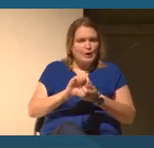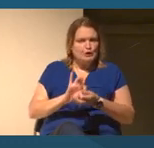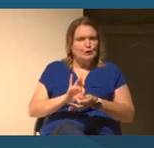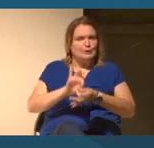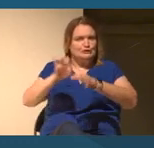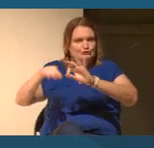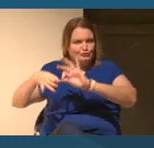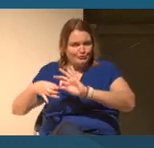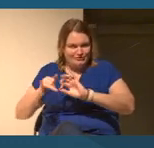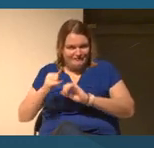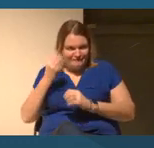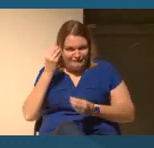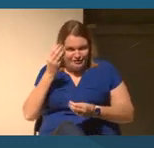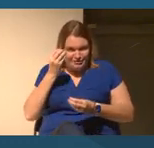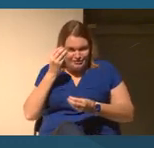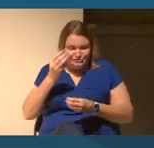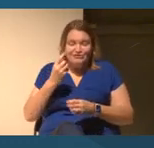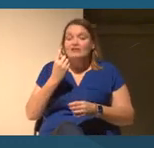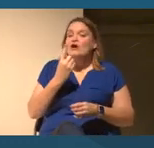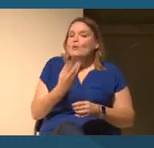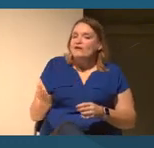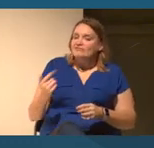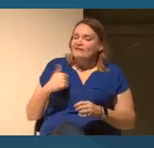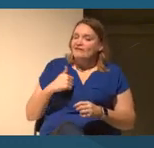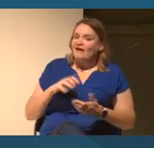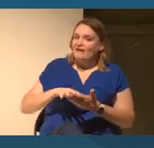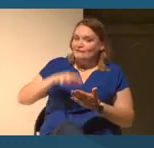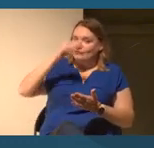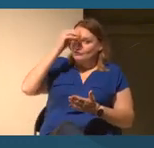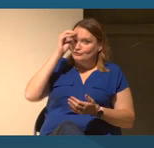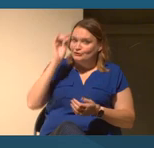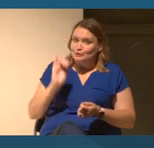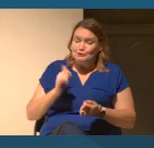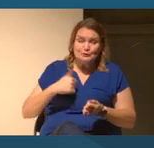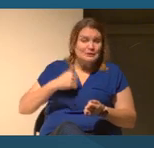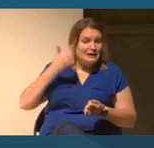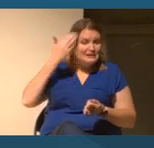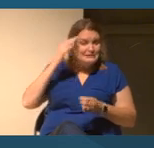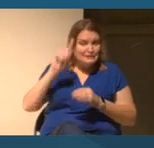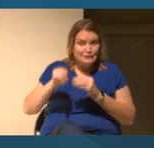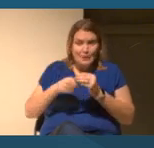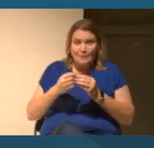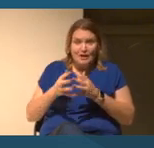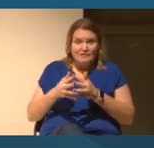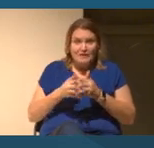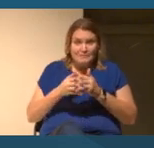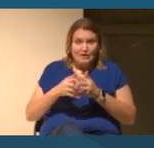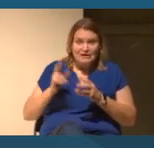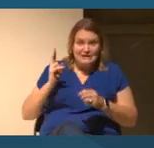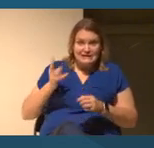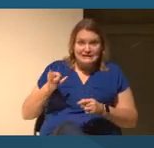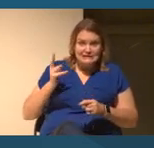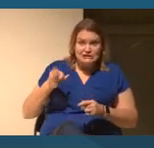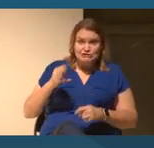One of the things I've learned, too, is, you know, I didn't know about the American history of empire in the Philippines.